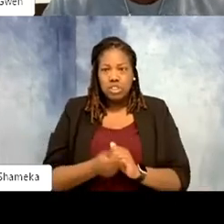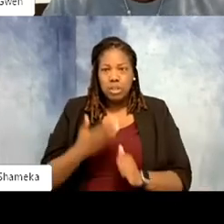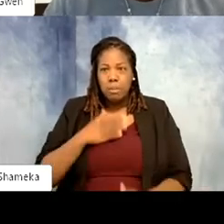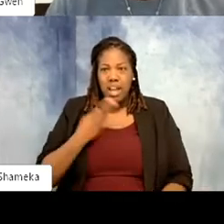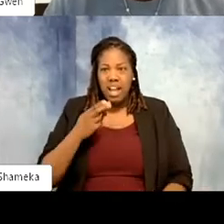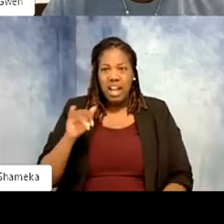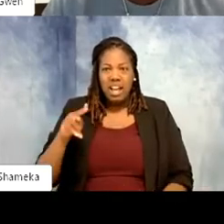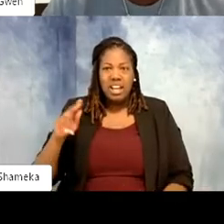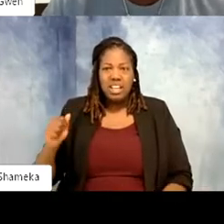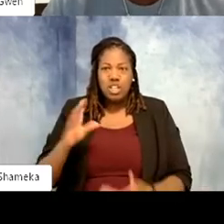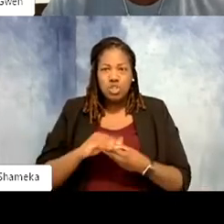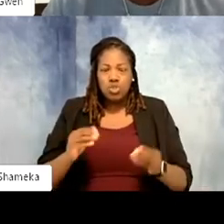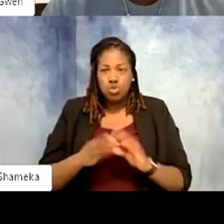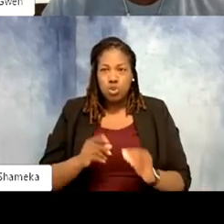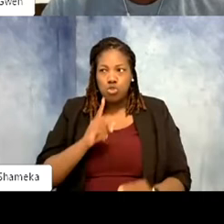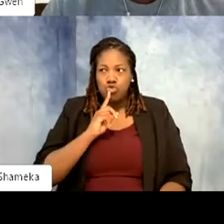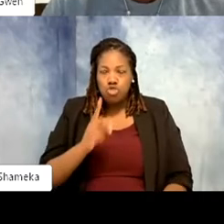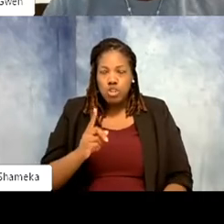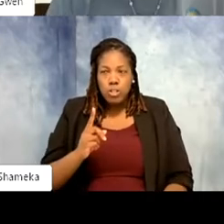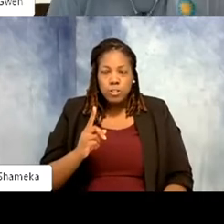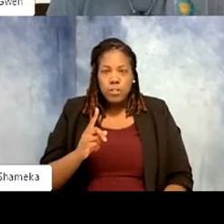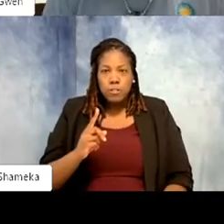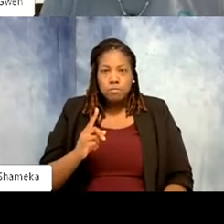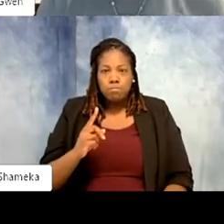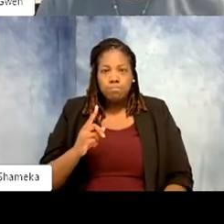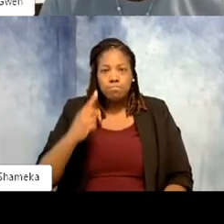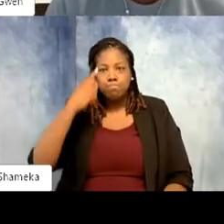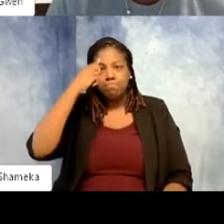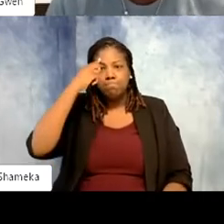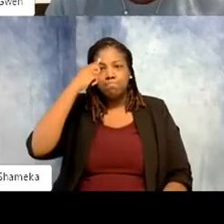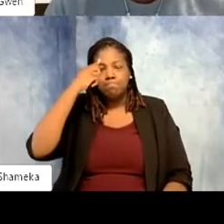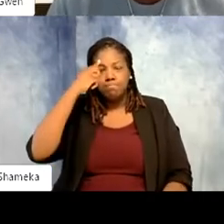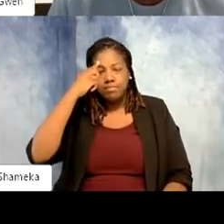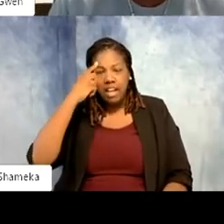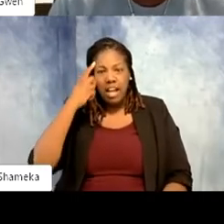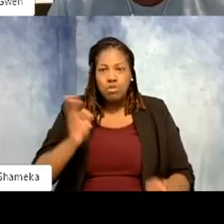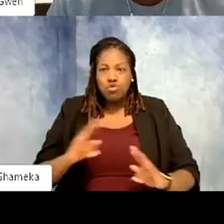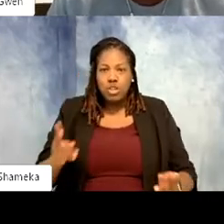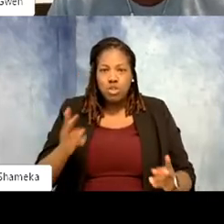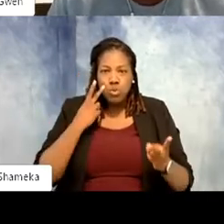It resonates with me. Like we running down to go see the hyena. And my dad you know he's like "Well